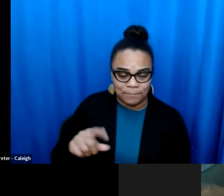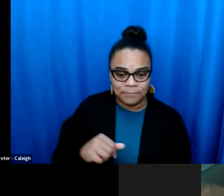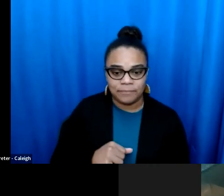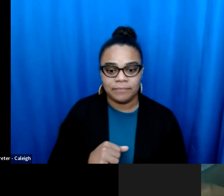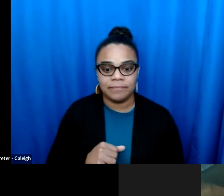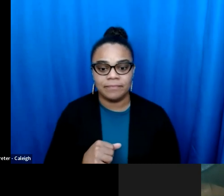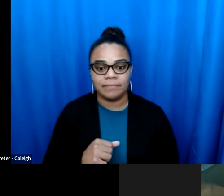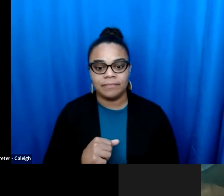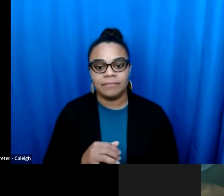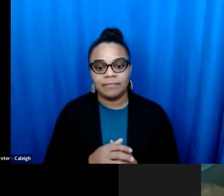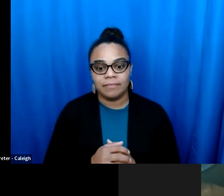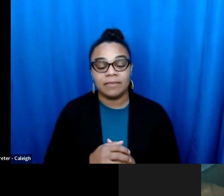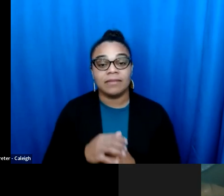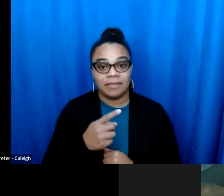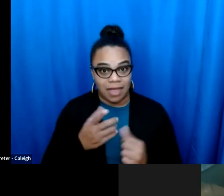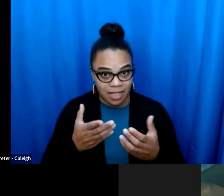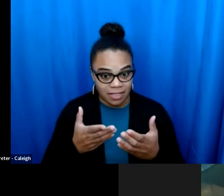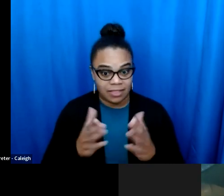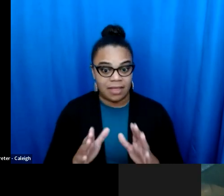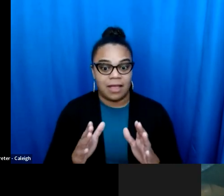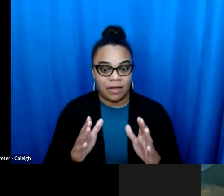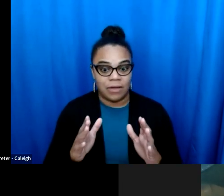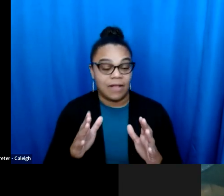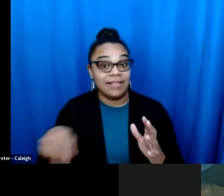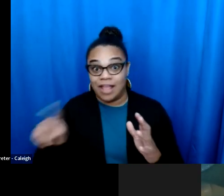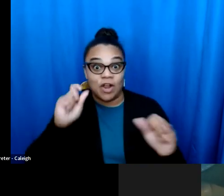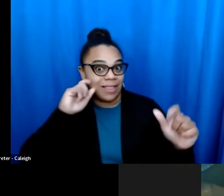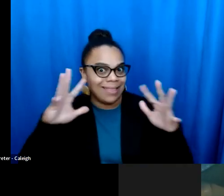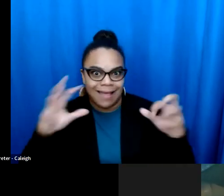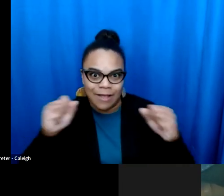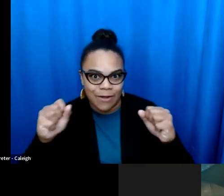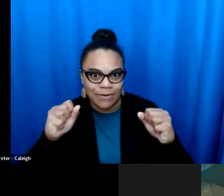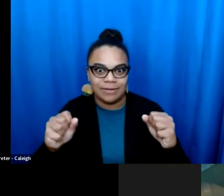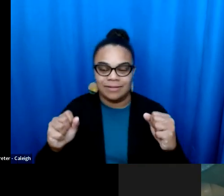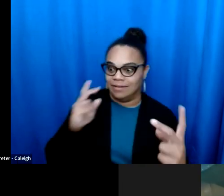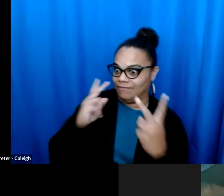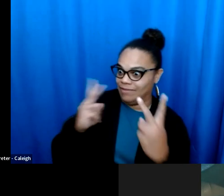audio] overwhelmingly, despite the odds against them. I think it's a great example of the fact that -- And I think it's a great example of the fact that the true fact that hello, they're allowed they are visible.